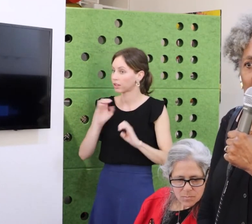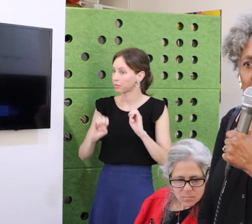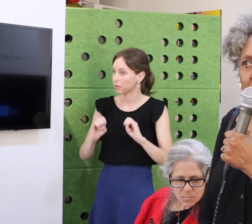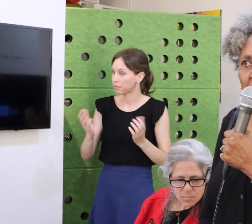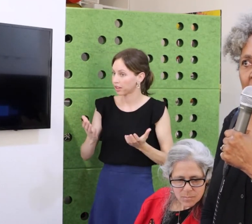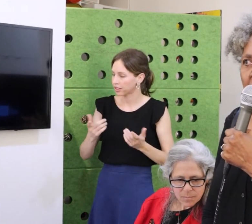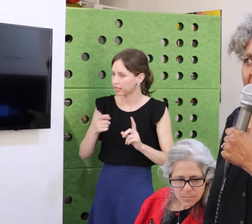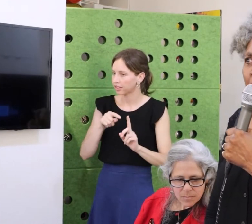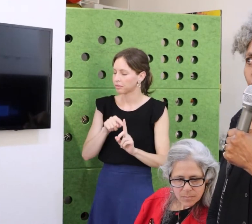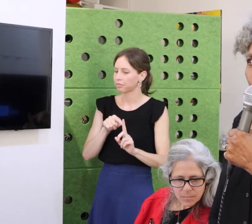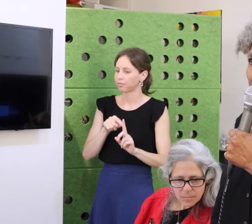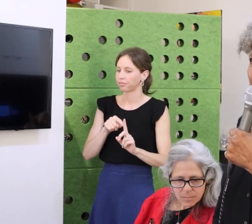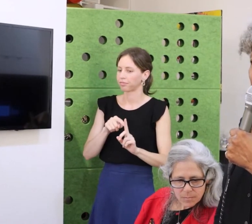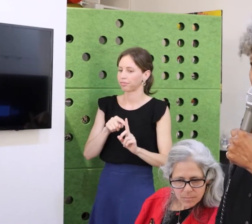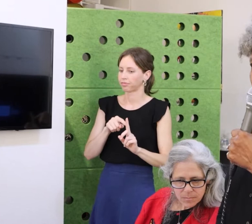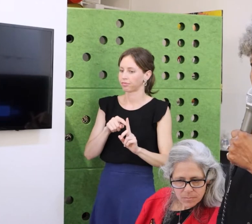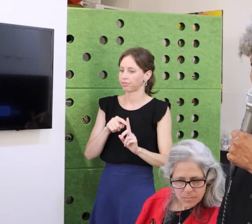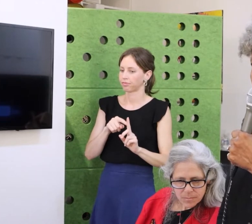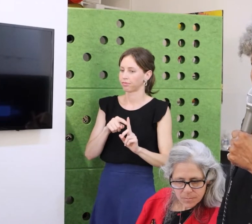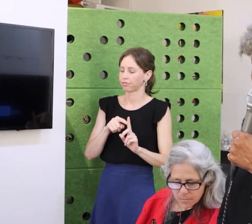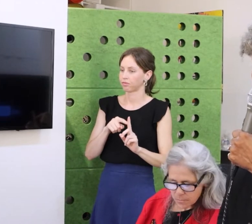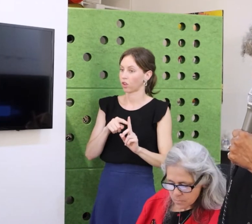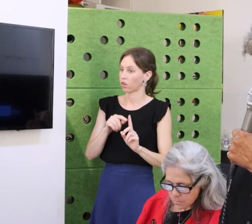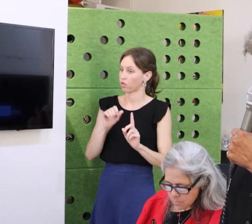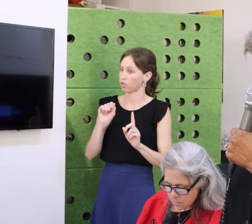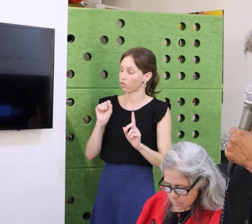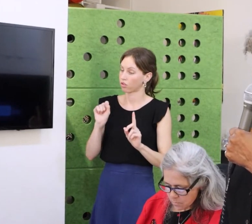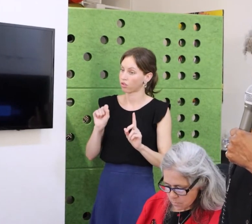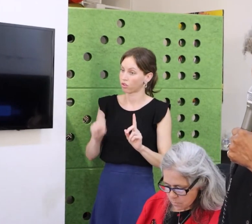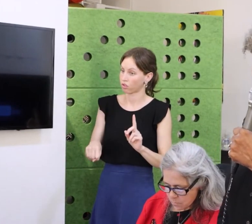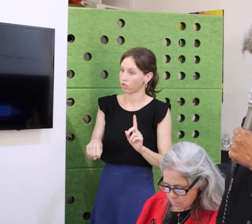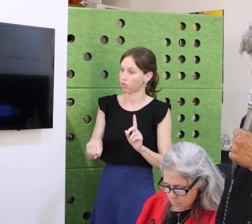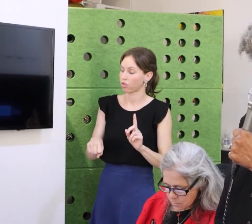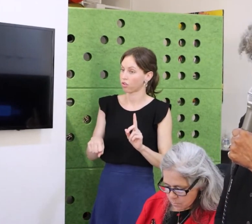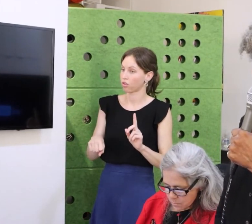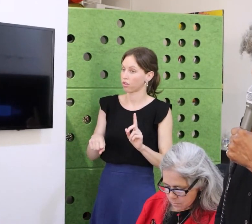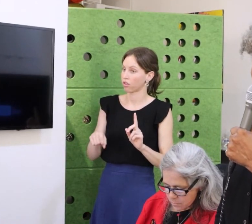soul-crushing to people with disabilities.